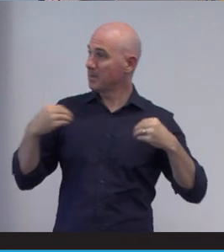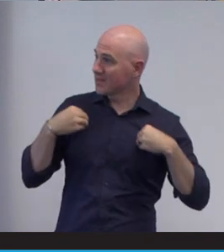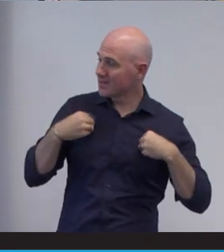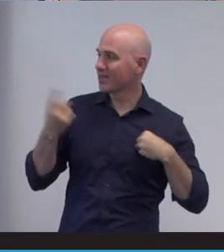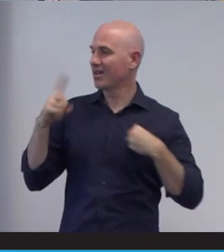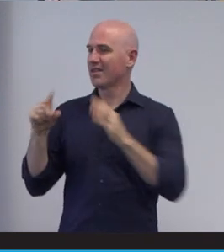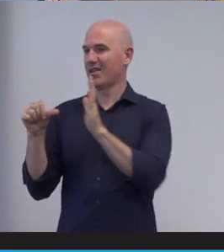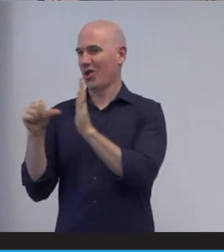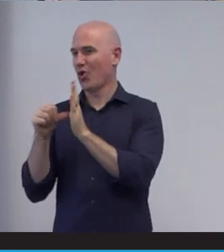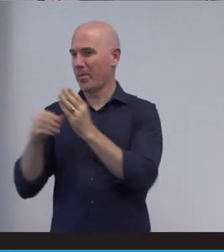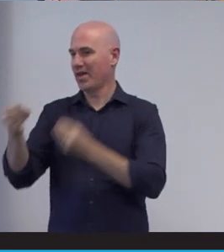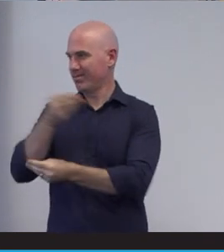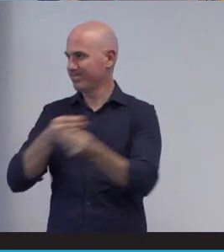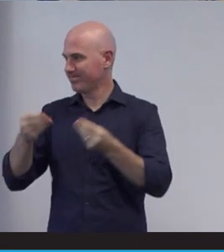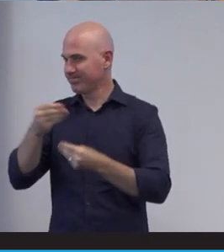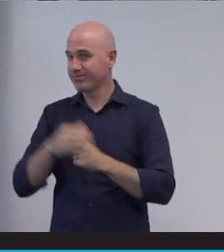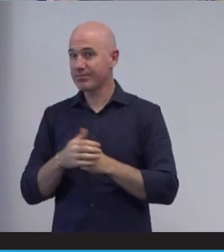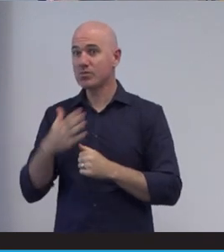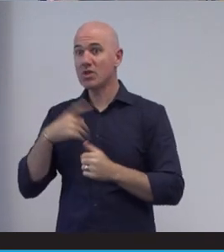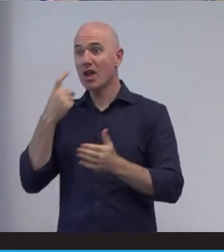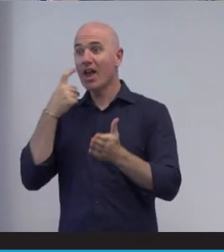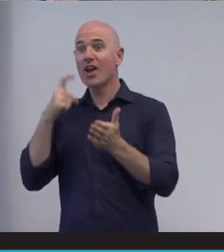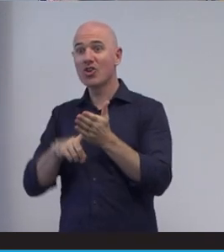So we'll kick off it. I mean I just want to acknowledge Gary. I mentioned Gary before,